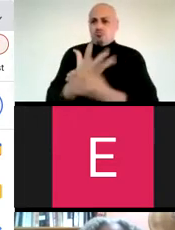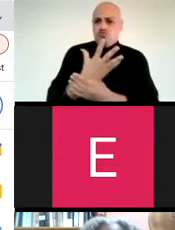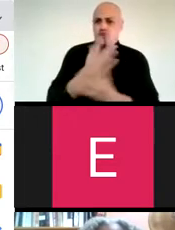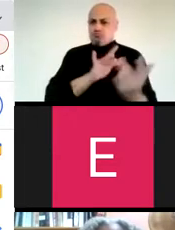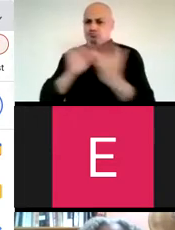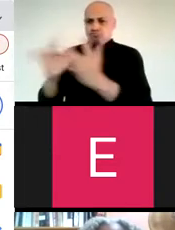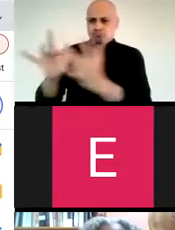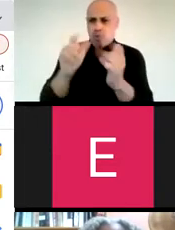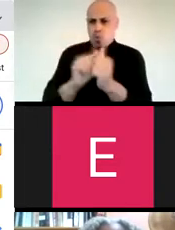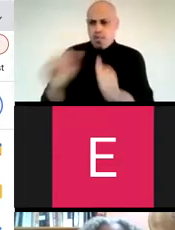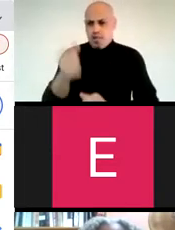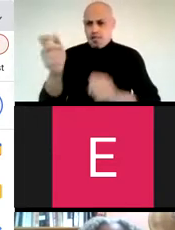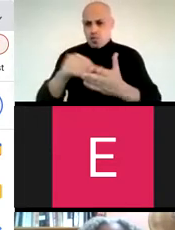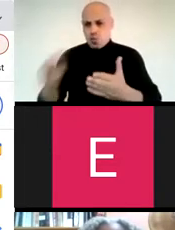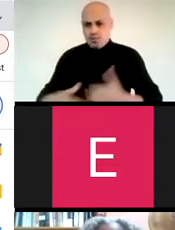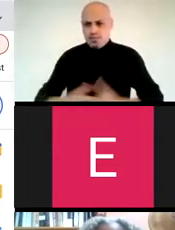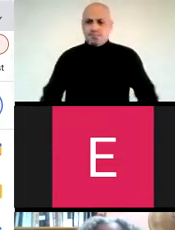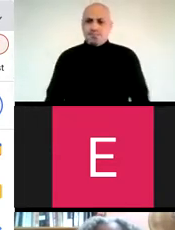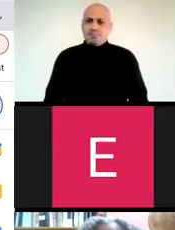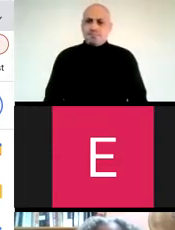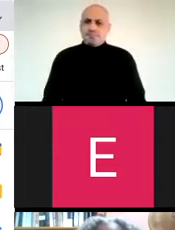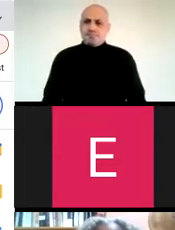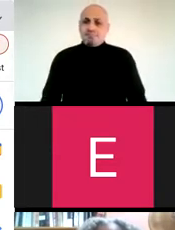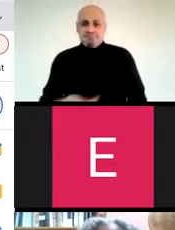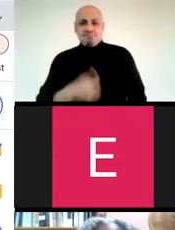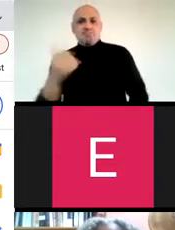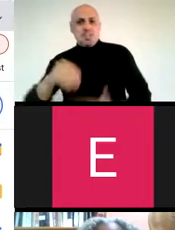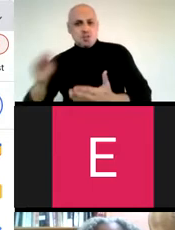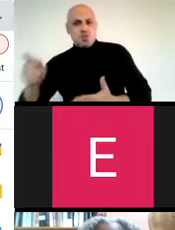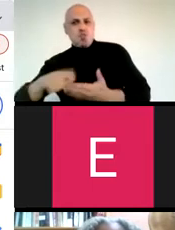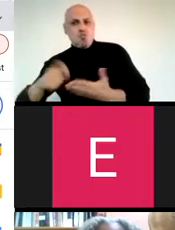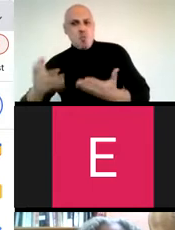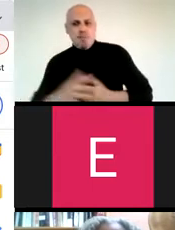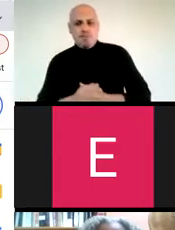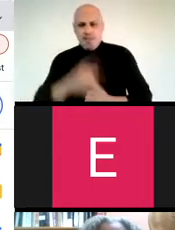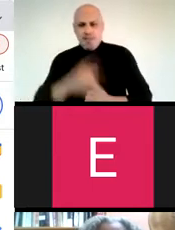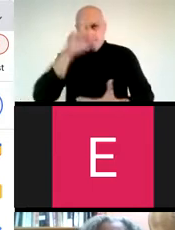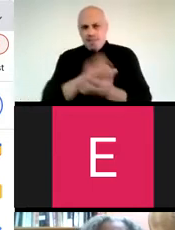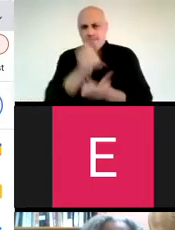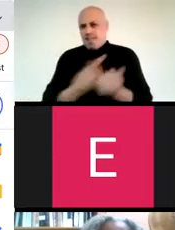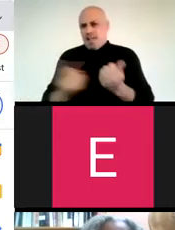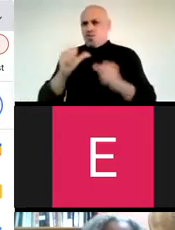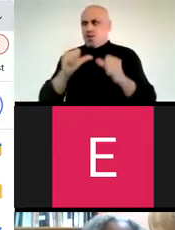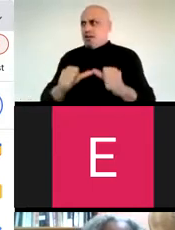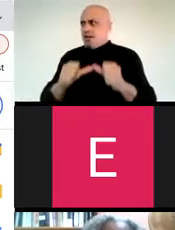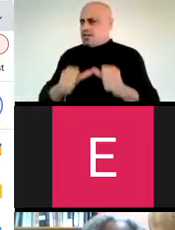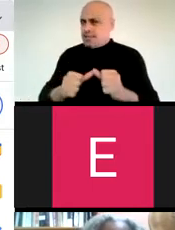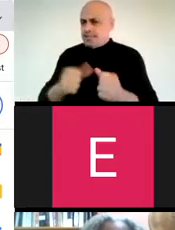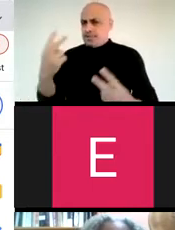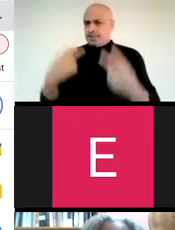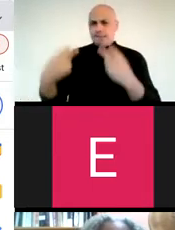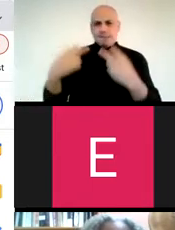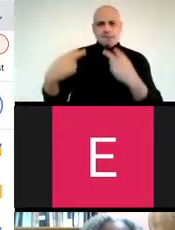is to learn to grow and network with others. Another student wrote, "I believe everyone is